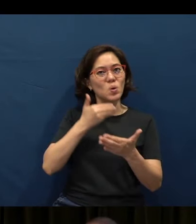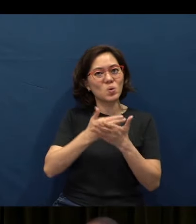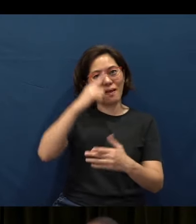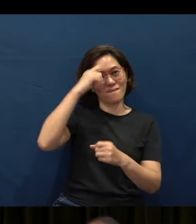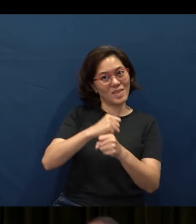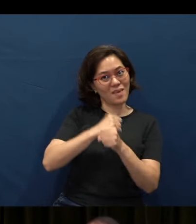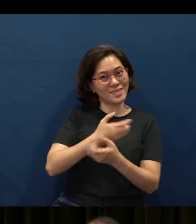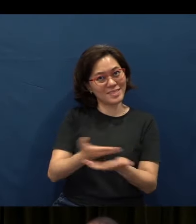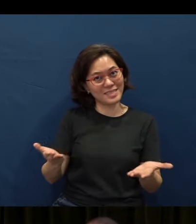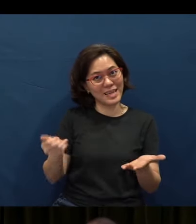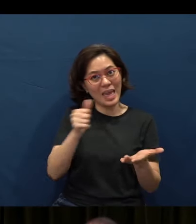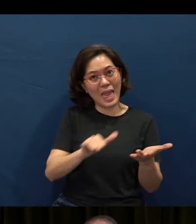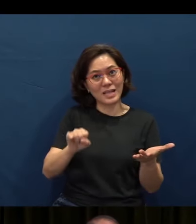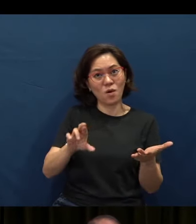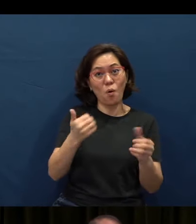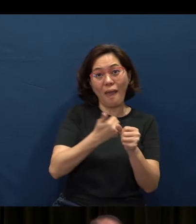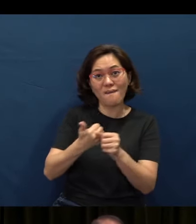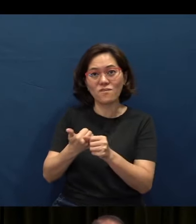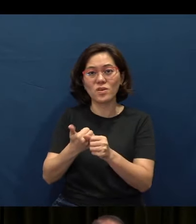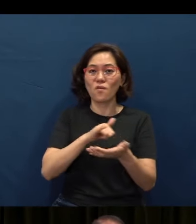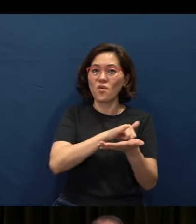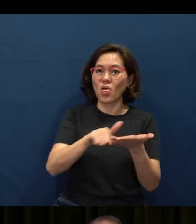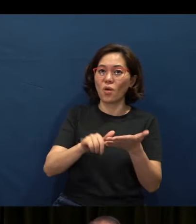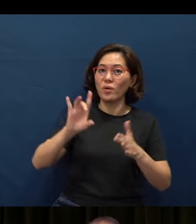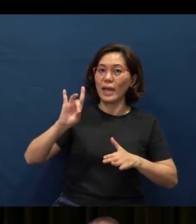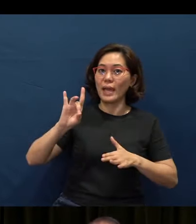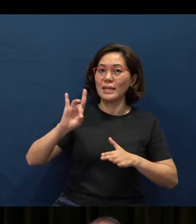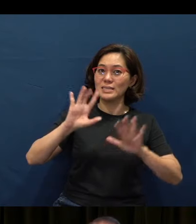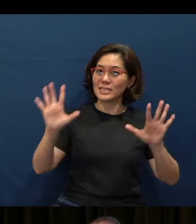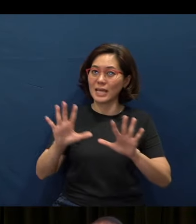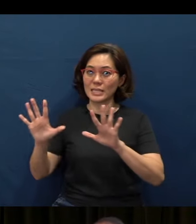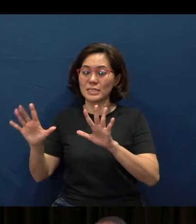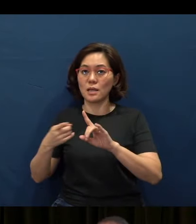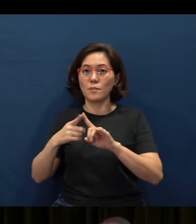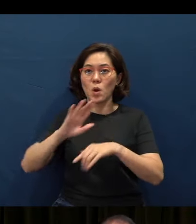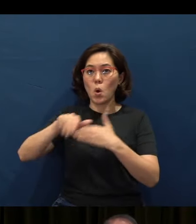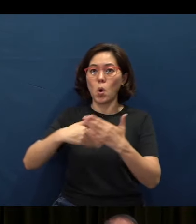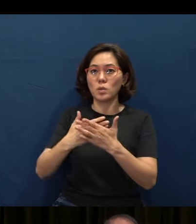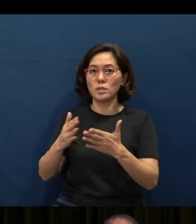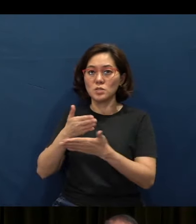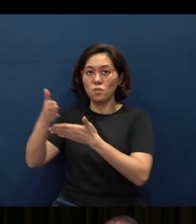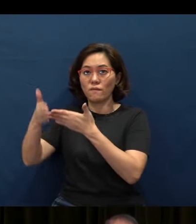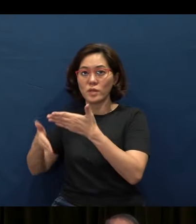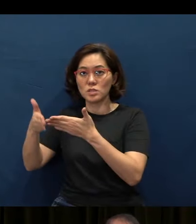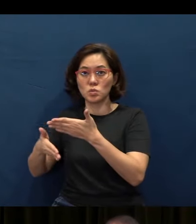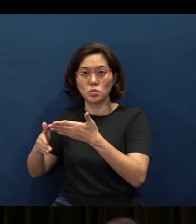(for) any or in every of those eight Sundays. But all this will culminate on the 3rd of July -